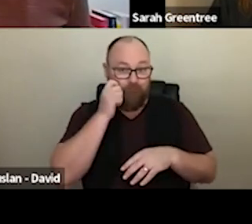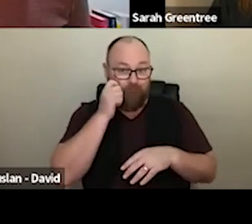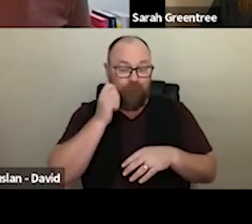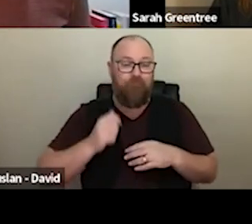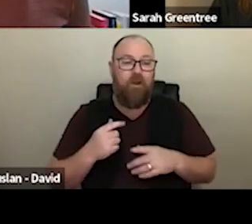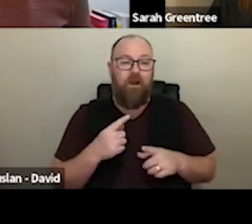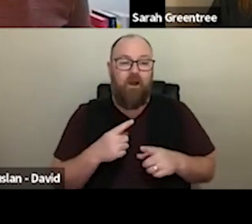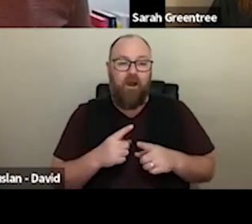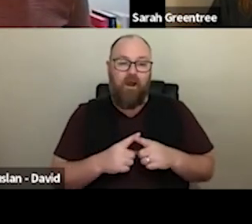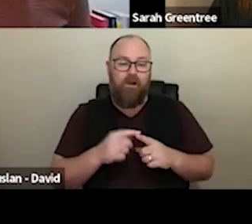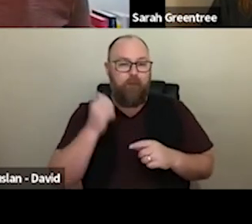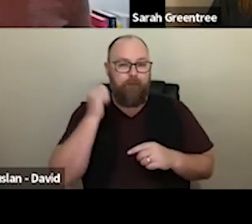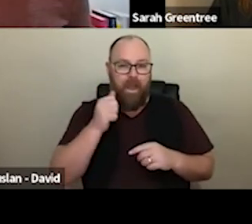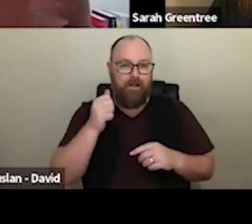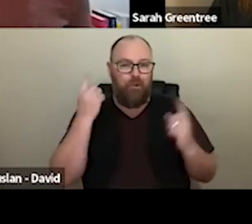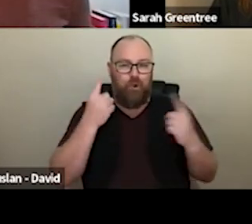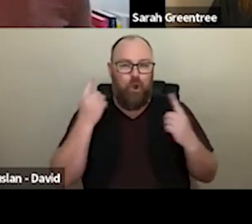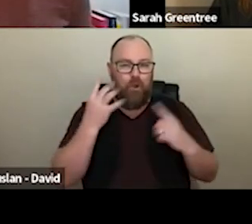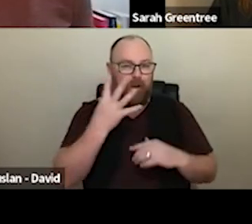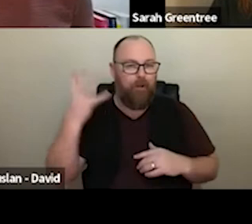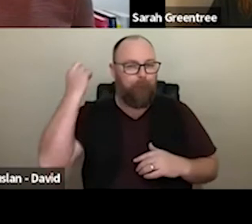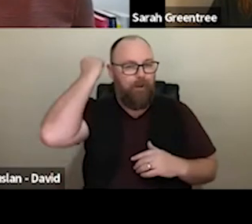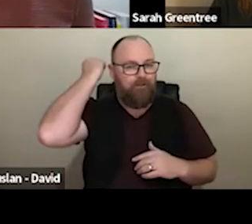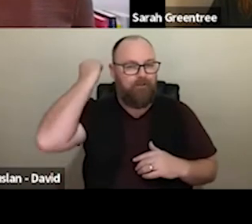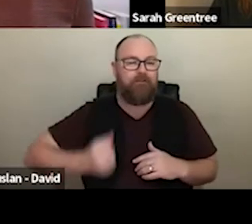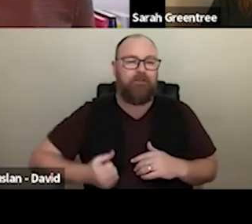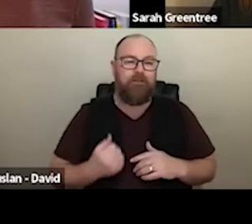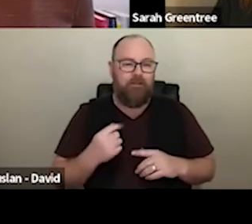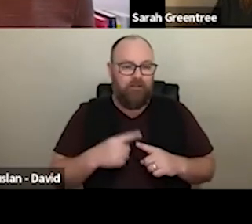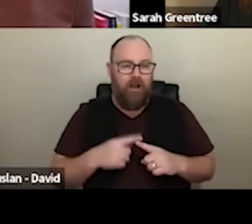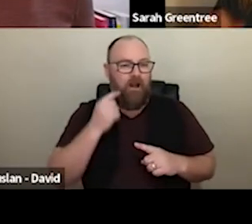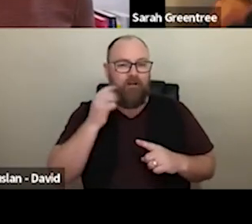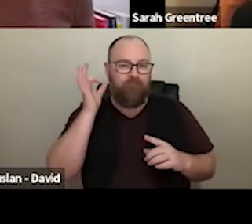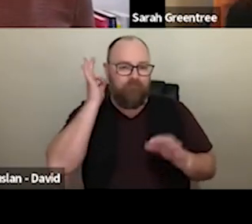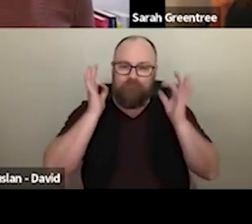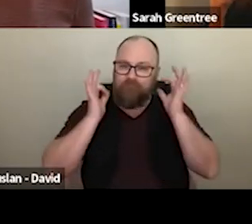sort of curly hair in a bun, and I've got Stubs that have maybe in pink and brain on